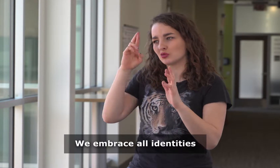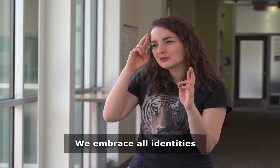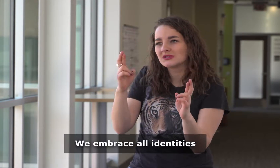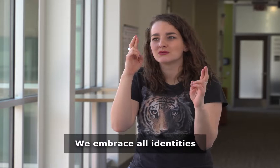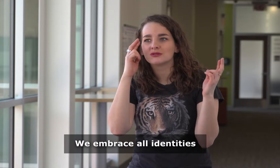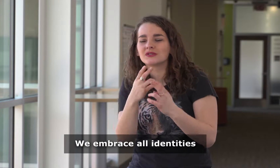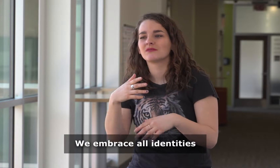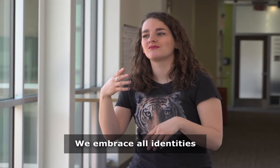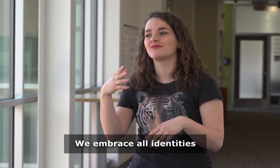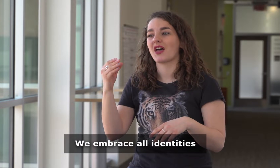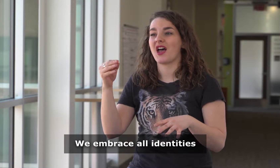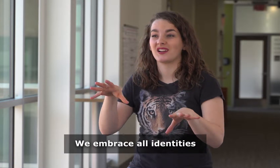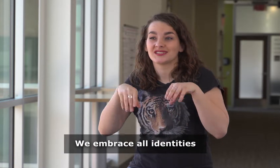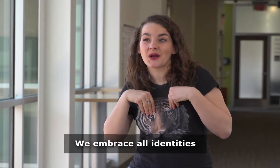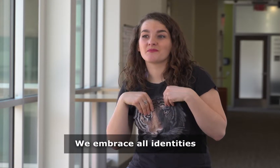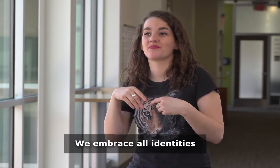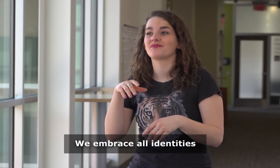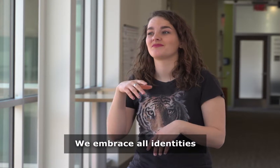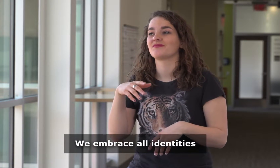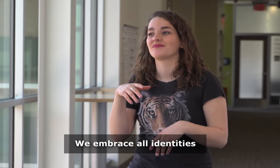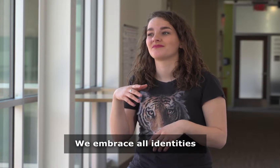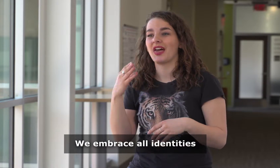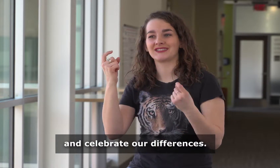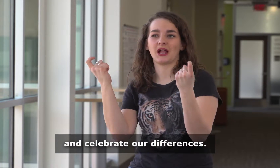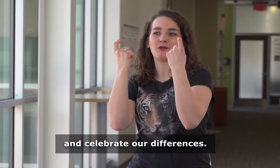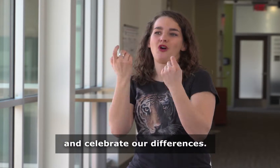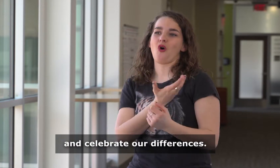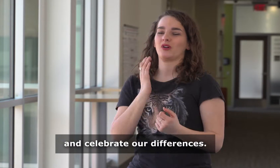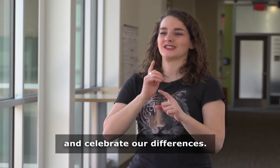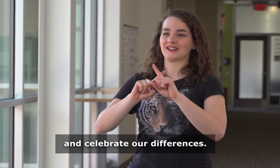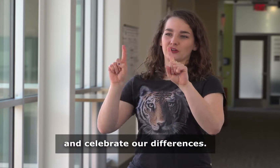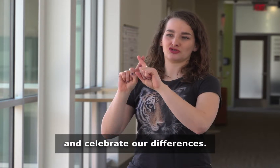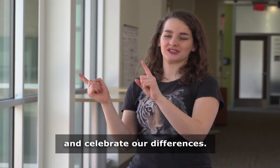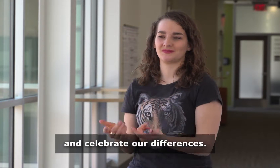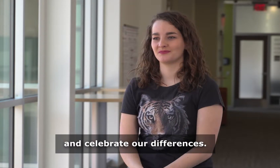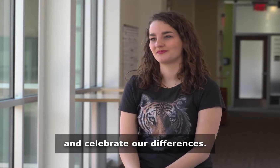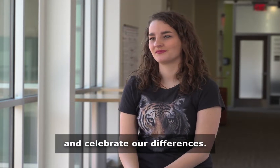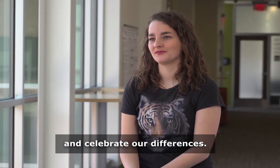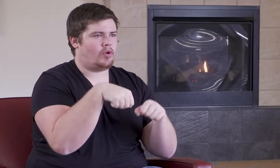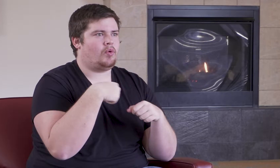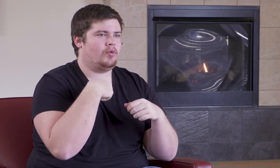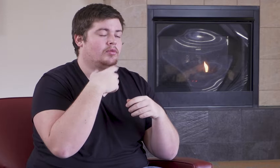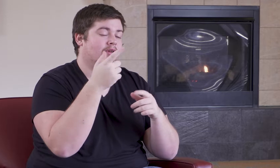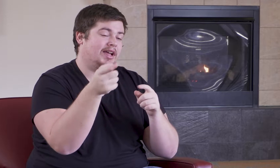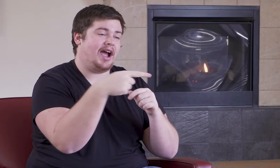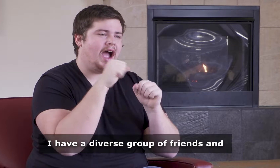We embrace all identities and celebrate our differences.